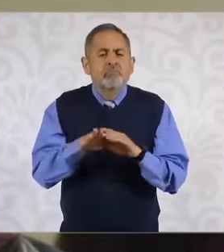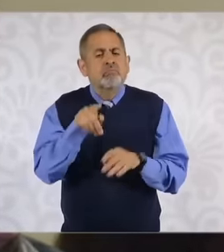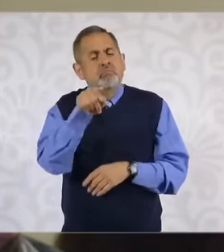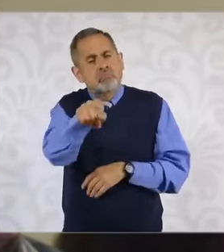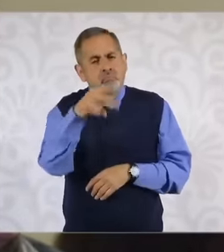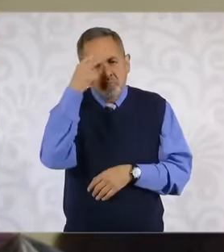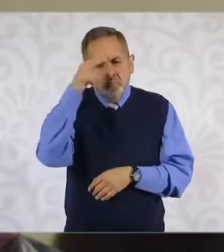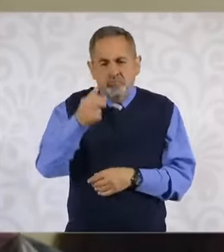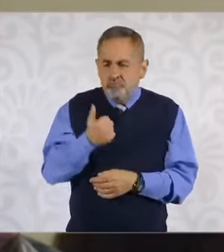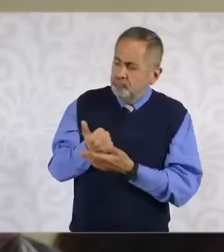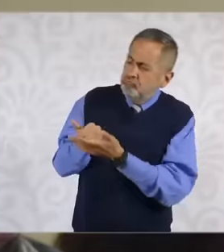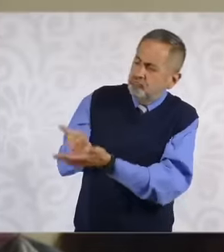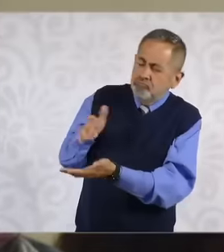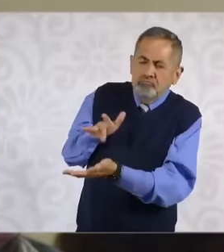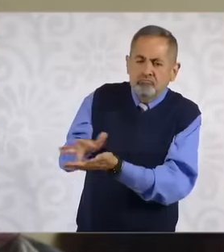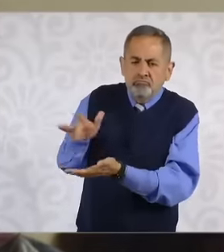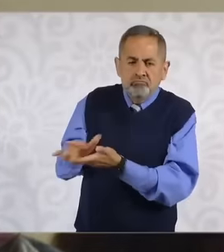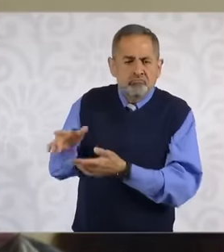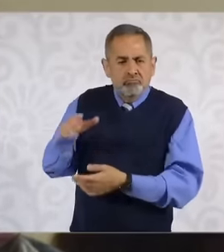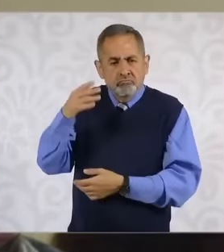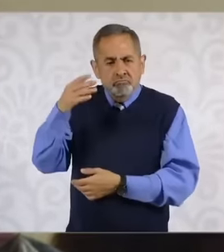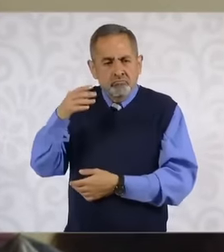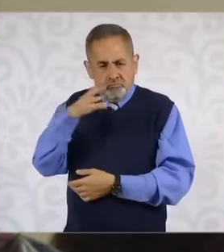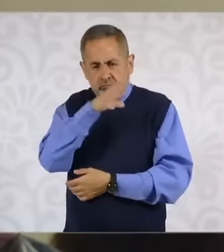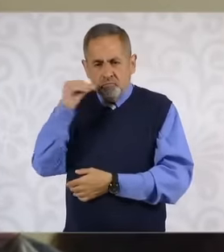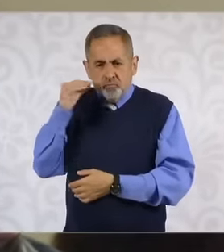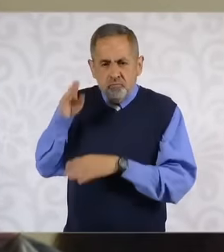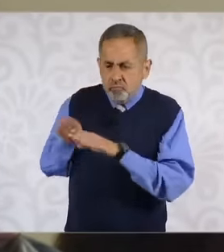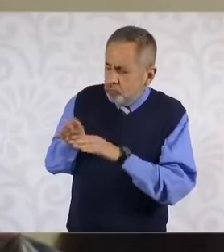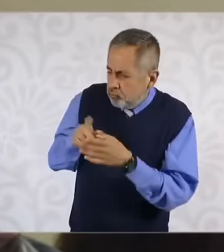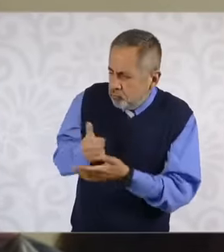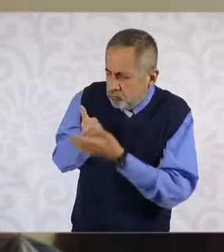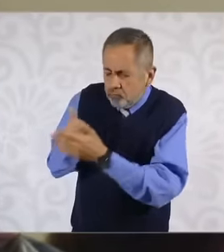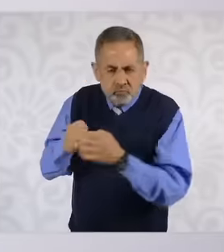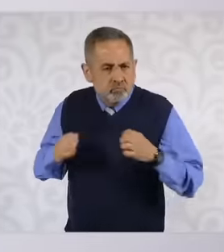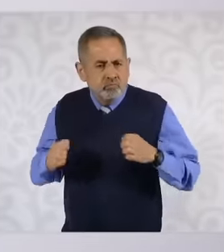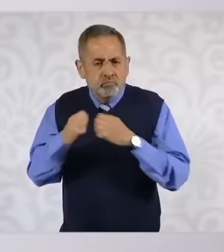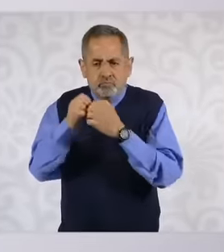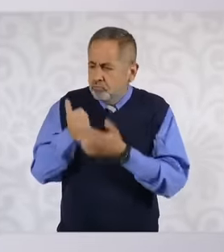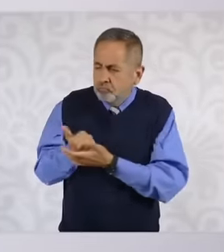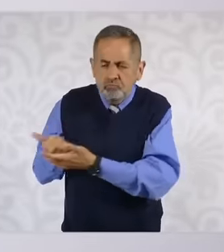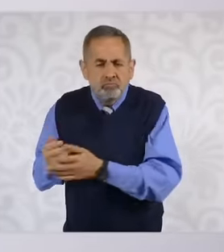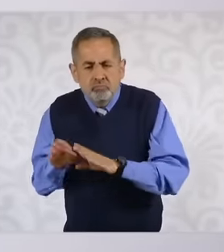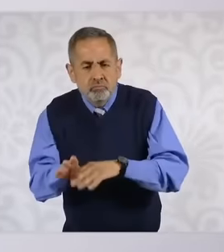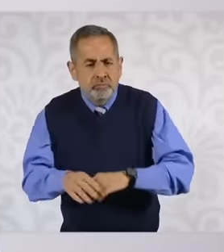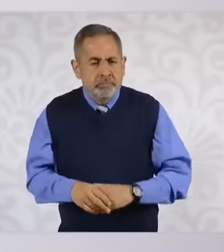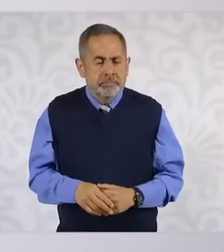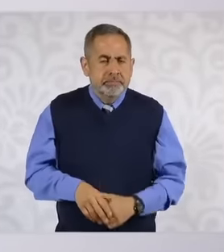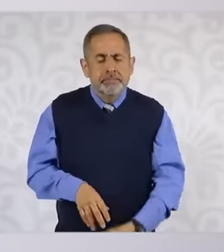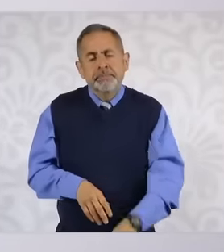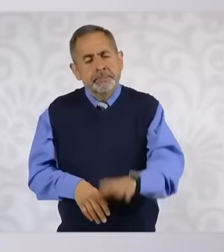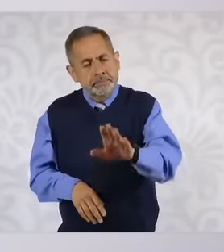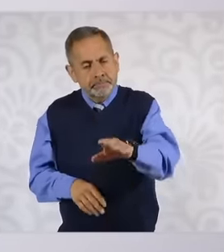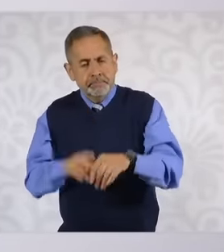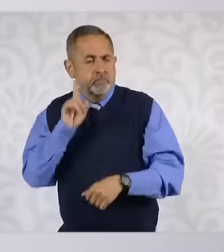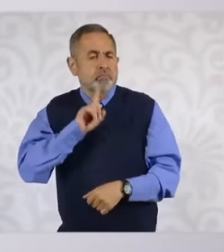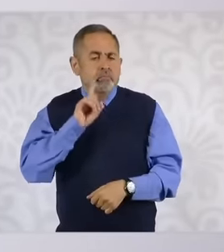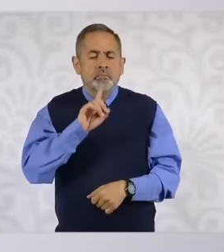Mexico has offered to Cuba in the face of this emergency situation? Humanitarian aid is always given.